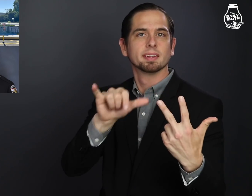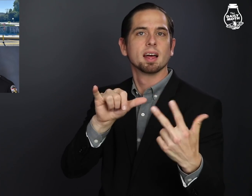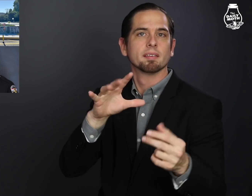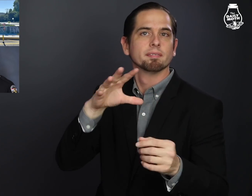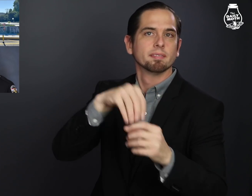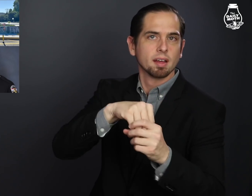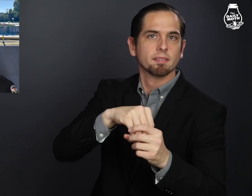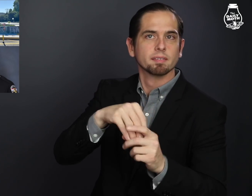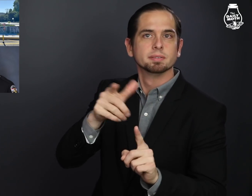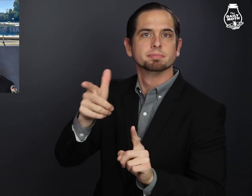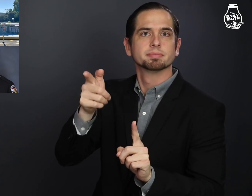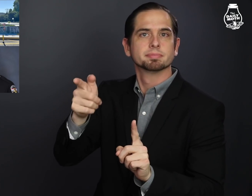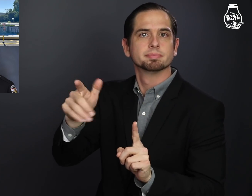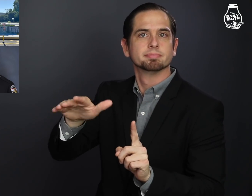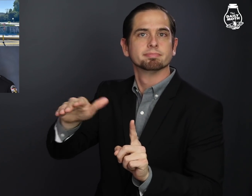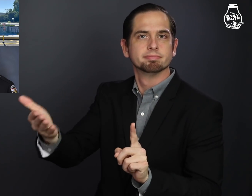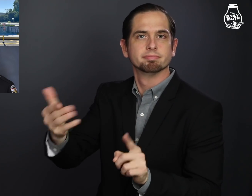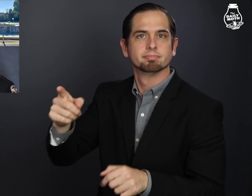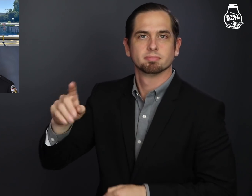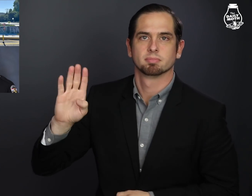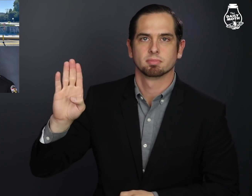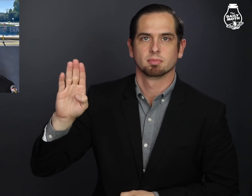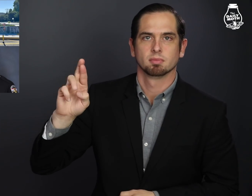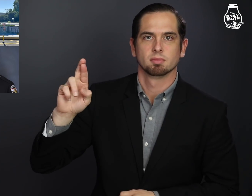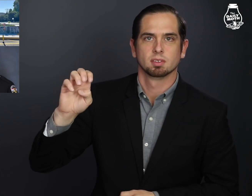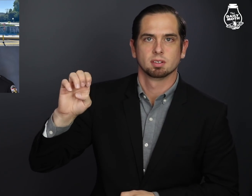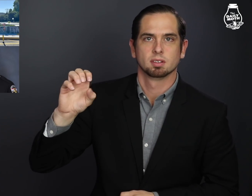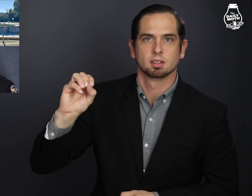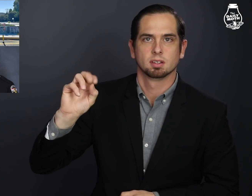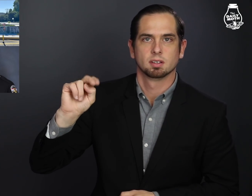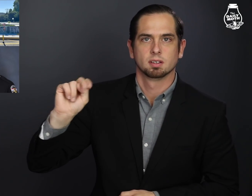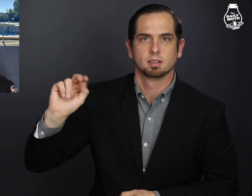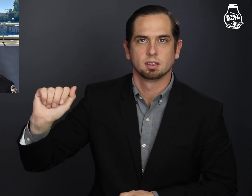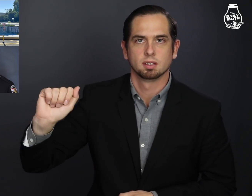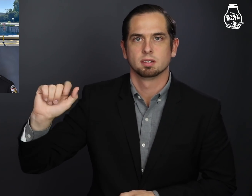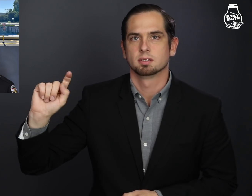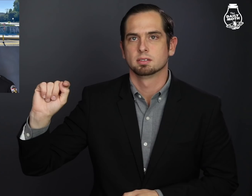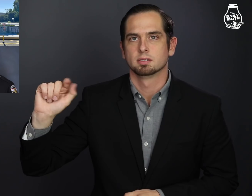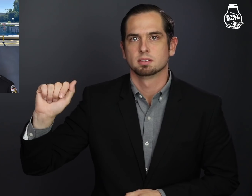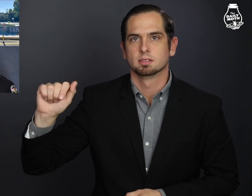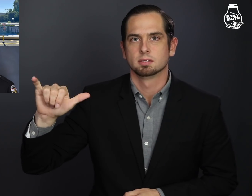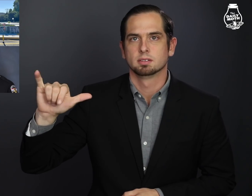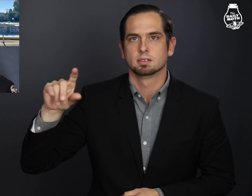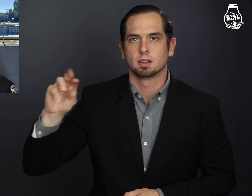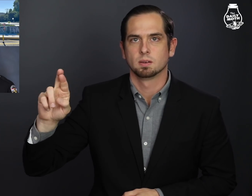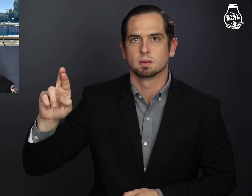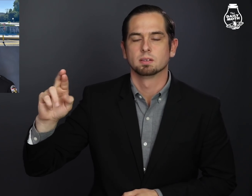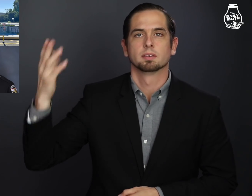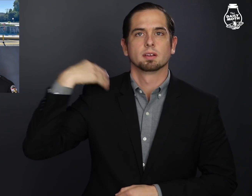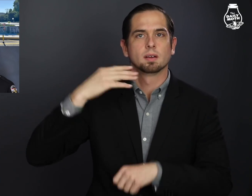who were involved in the shooting death of Breonna Taylor